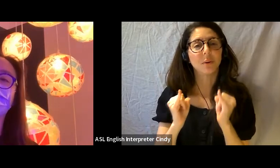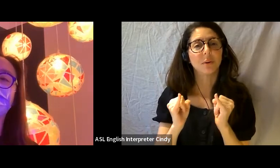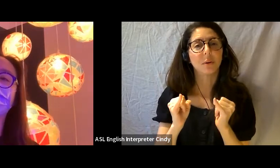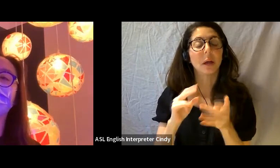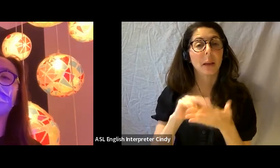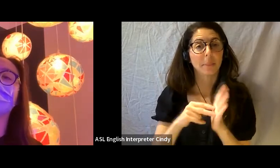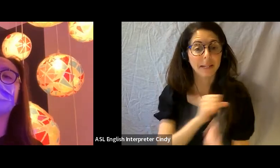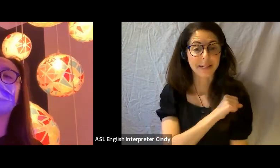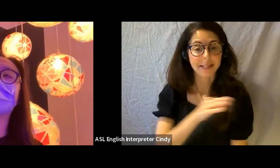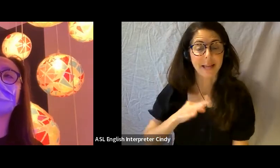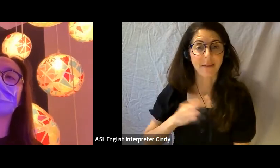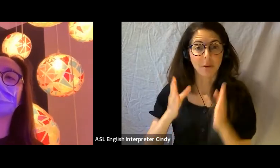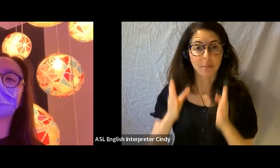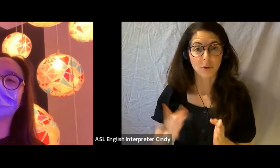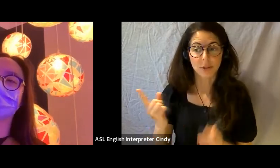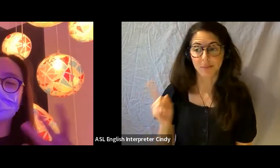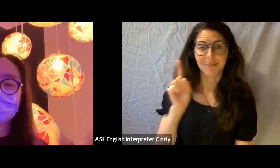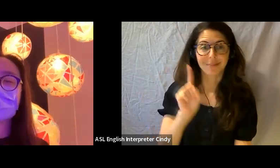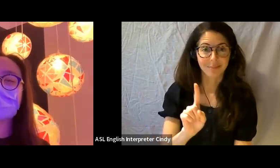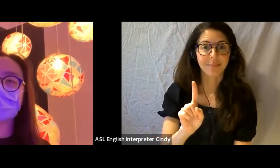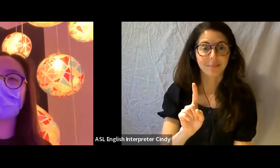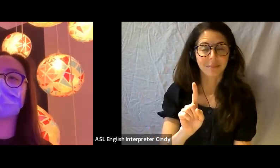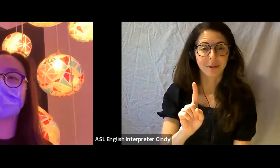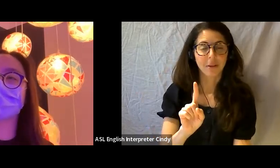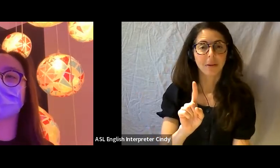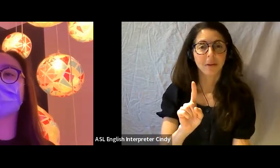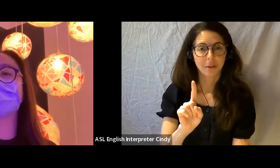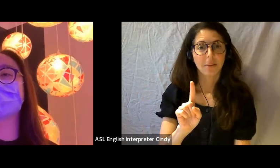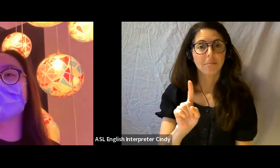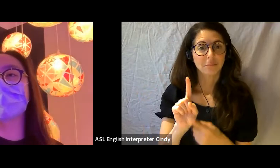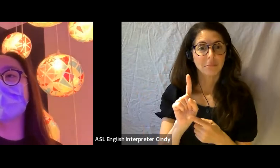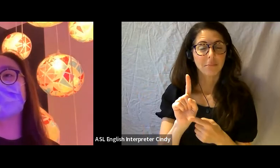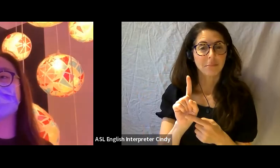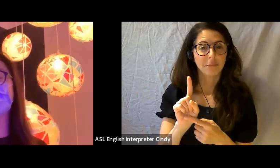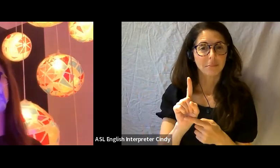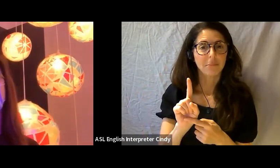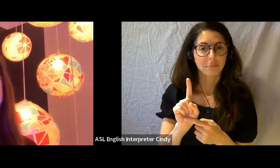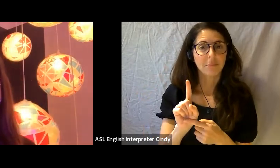In which case we can bring a staff member to help essentially to do the application together